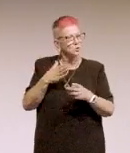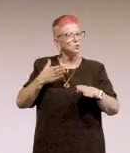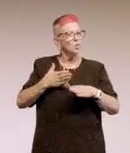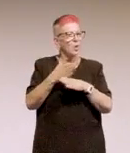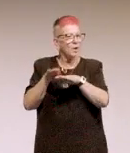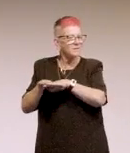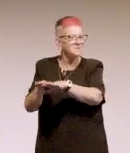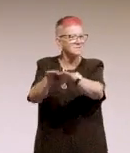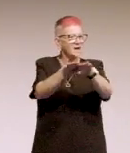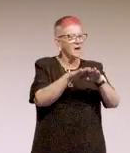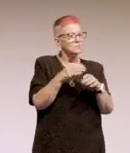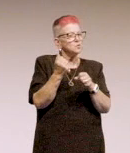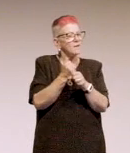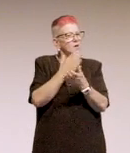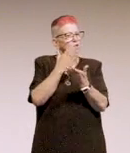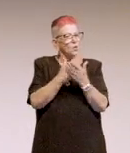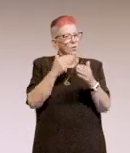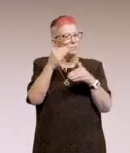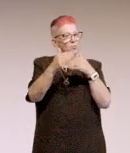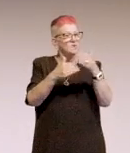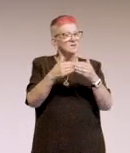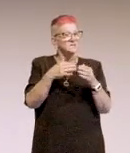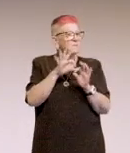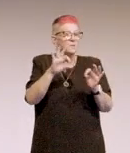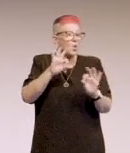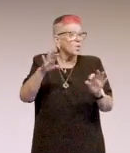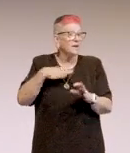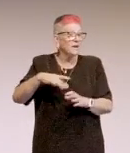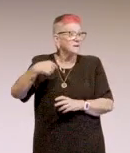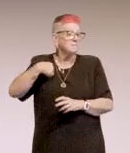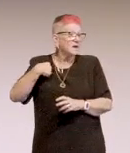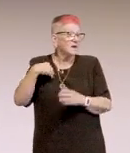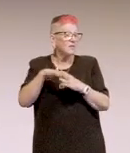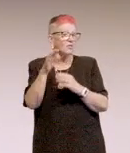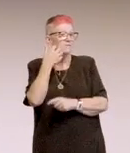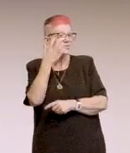Ensure the process can be built to a point where they don't need me. There's still a lot of work left to be done,